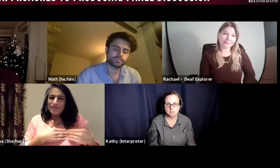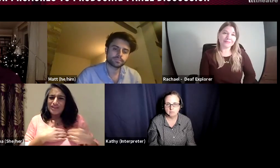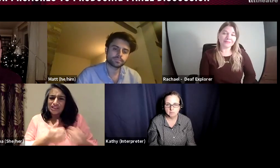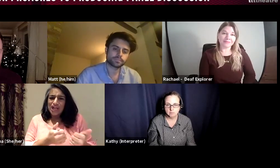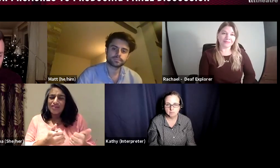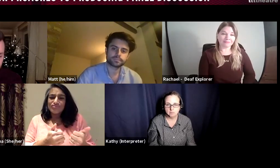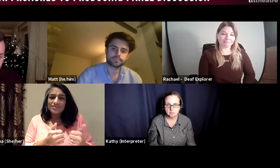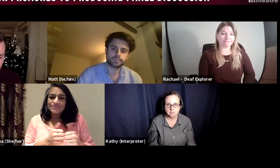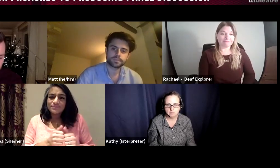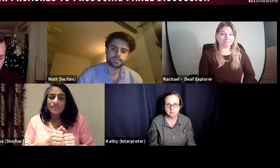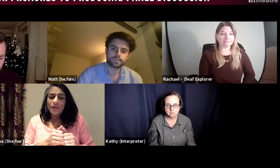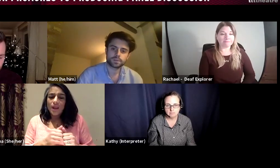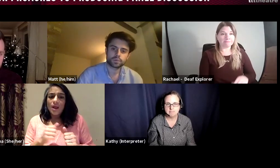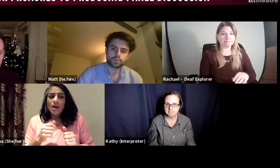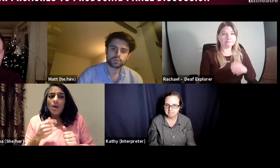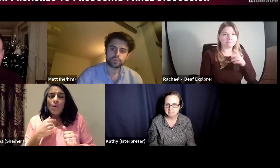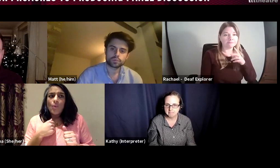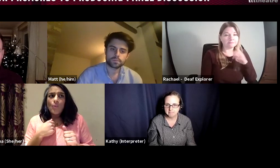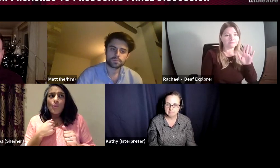Because we can ask because the industry is very generous.